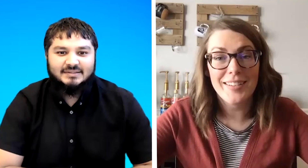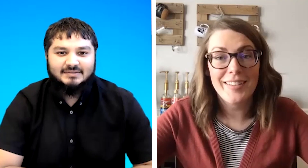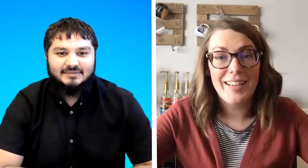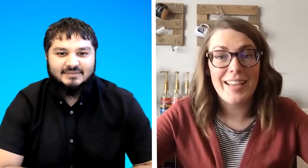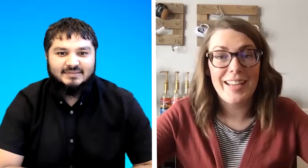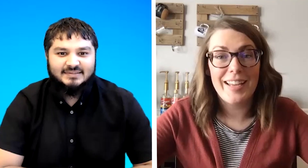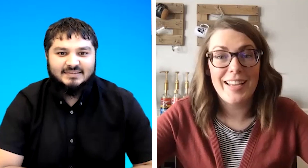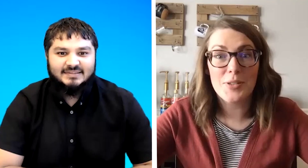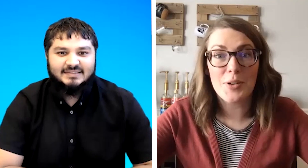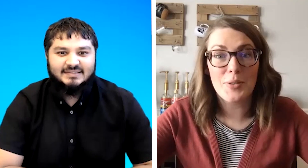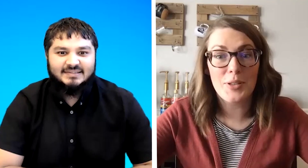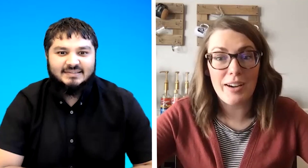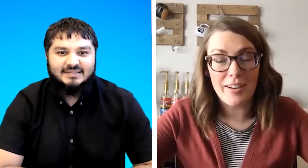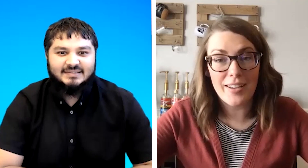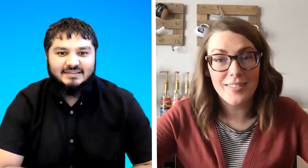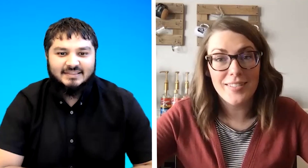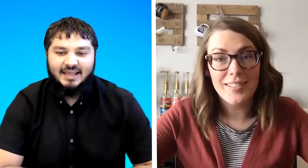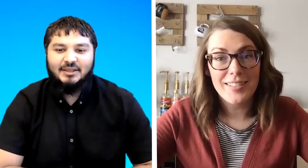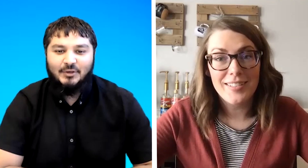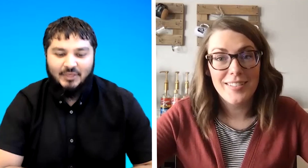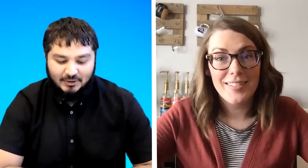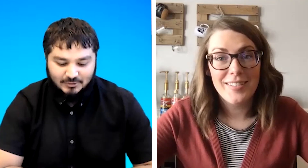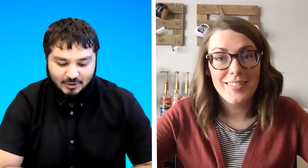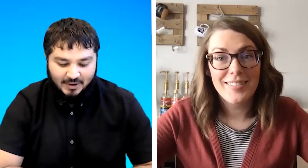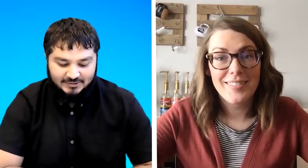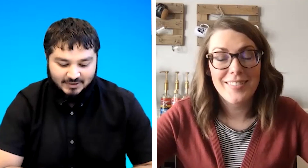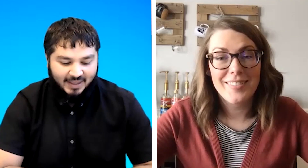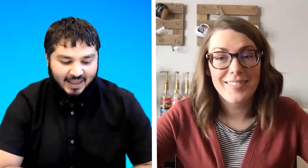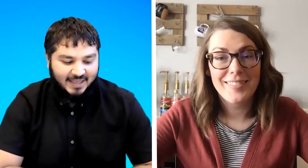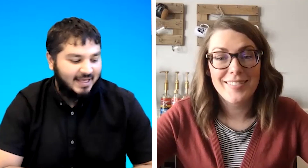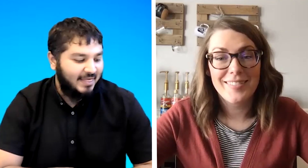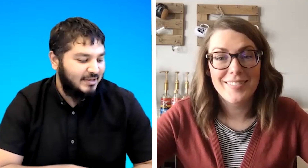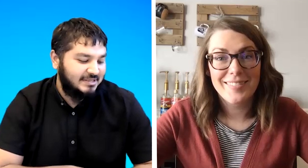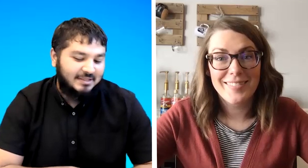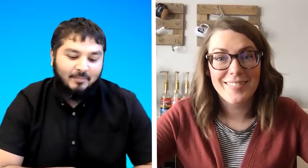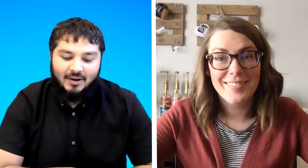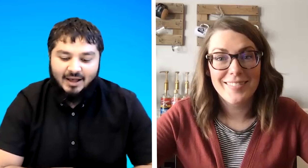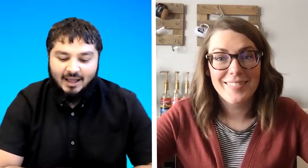it continues to grow in your area thank you thank you so much okay this is the part i